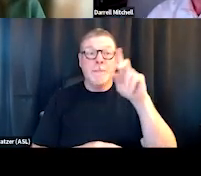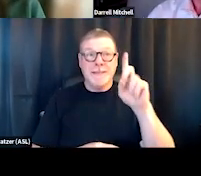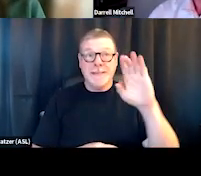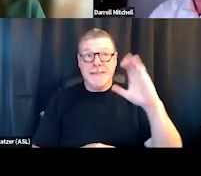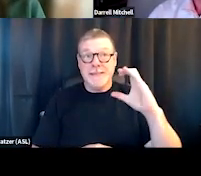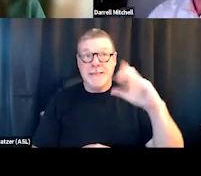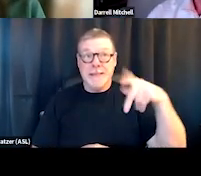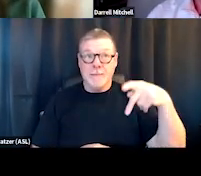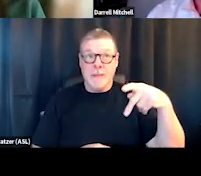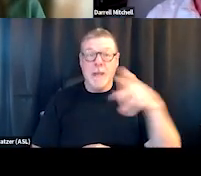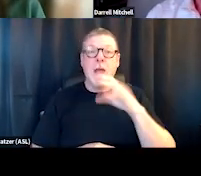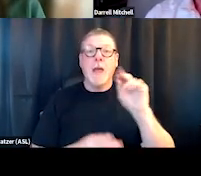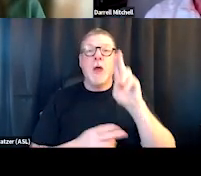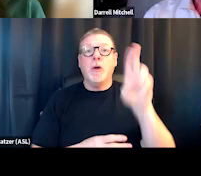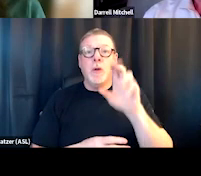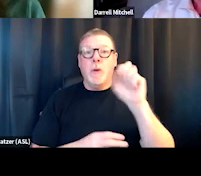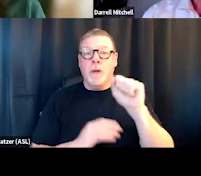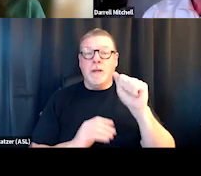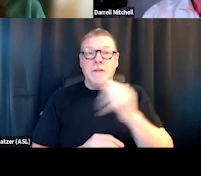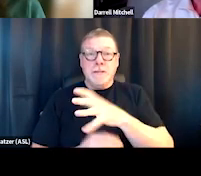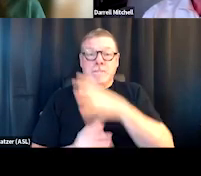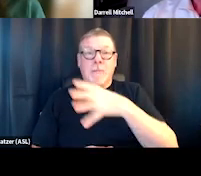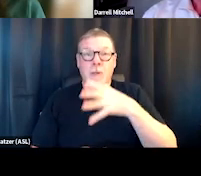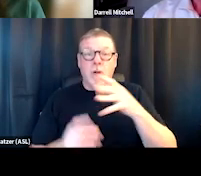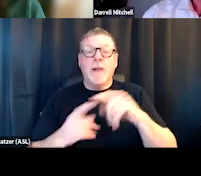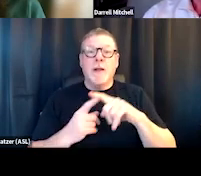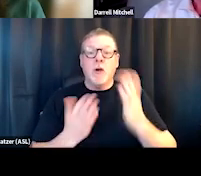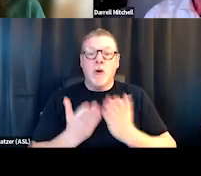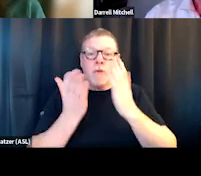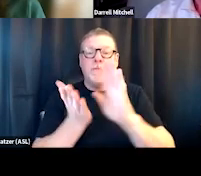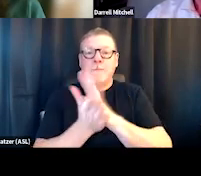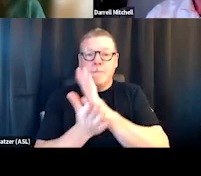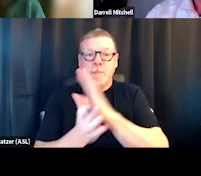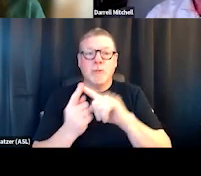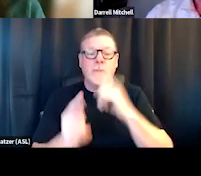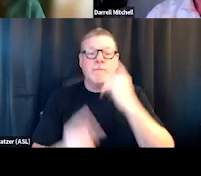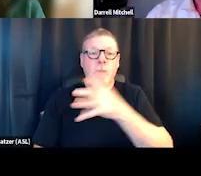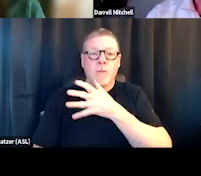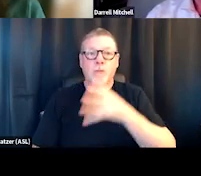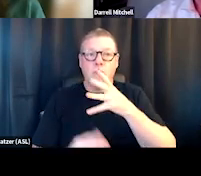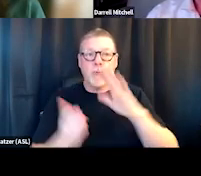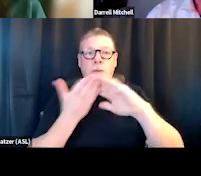and the US Department of Agriculture asked Darrell to author a paper for the Rural Community Action Guide.